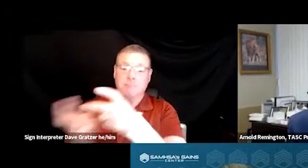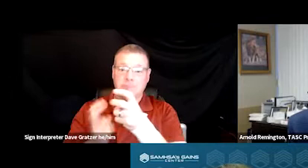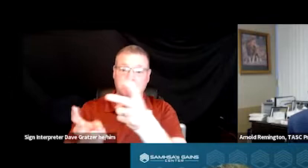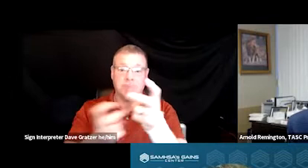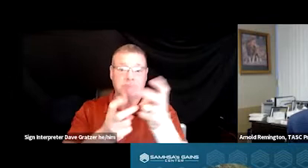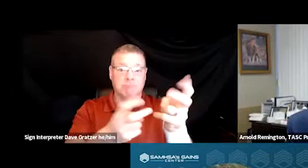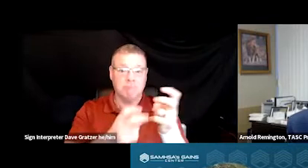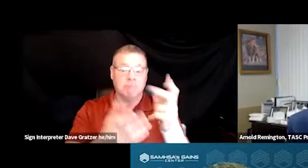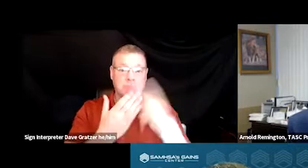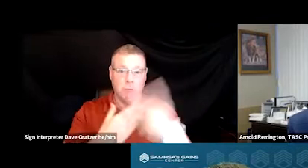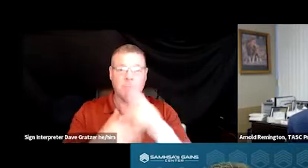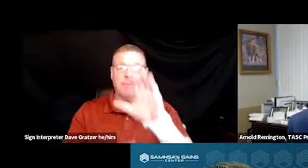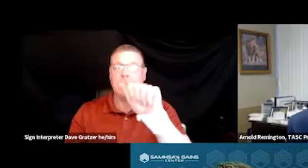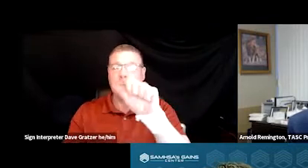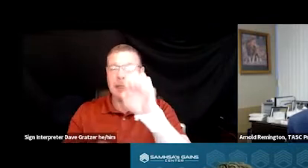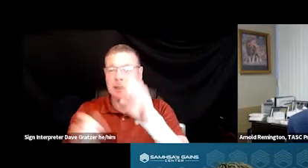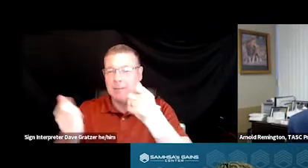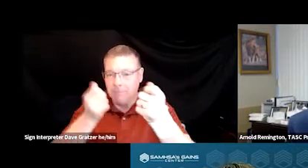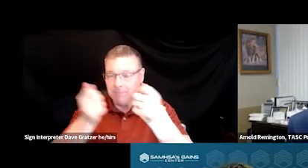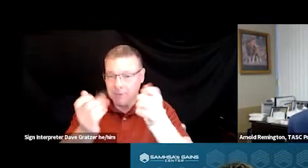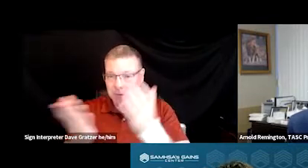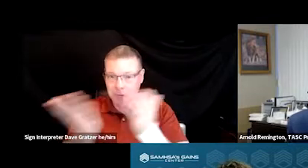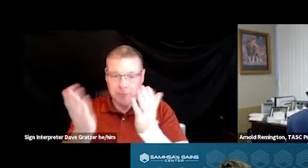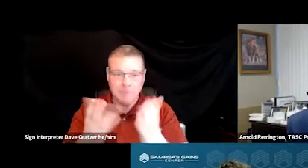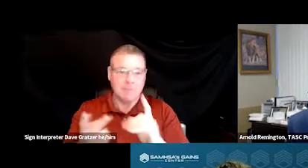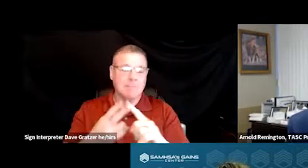case management services, combining those,